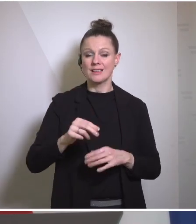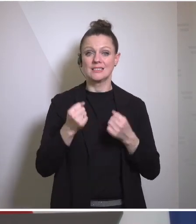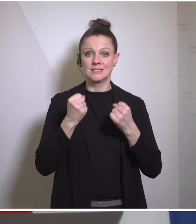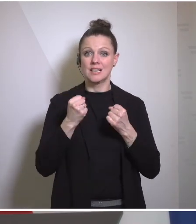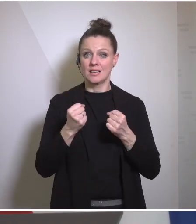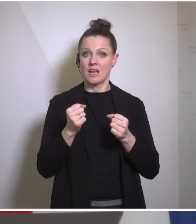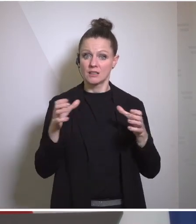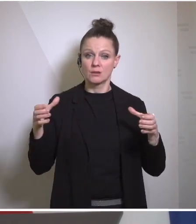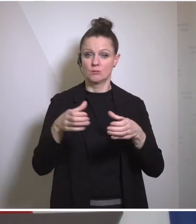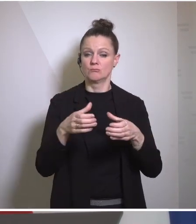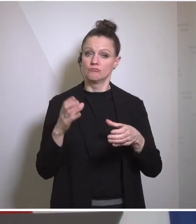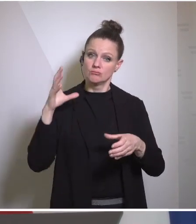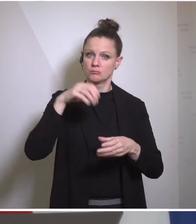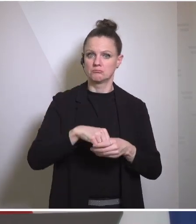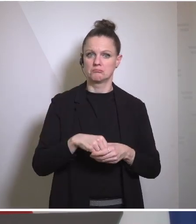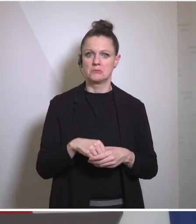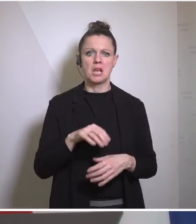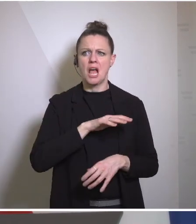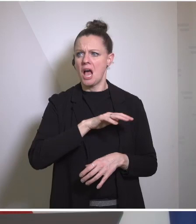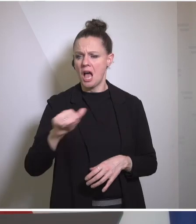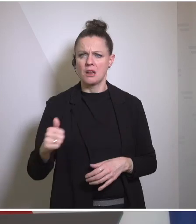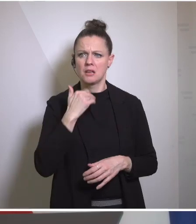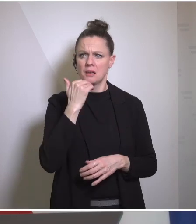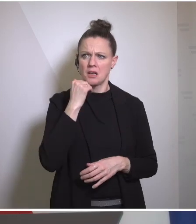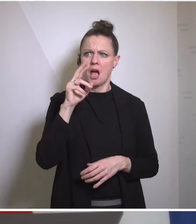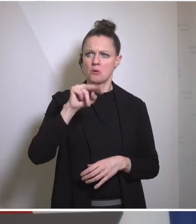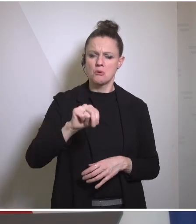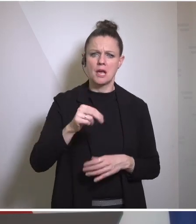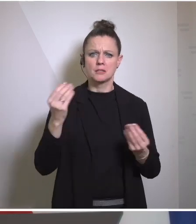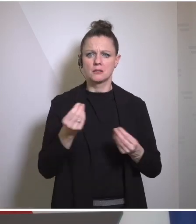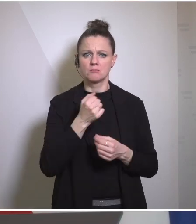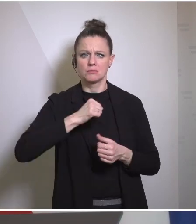kick out you all the principles of un chter and simply invade a neighboring country we won't